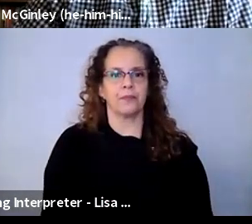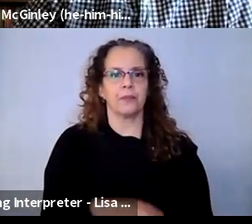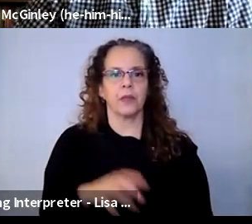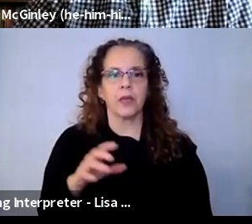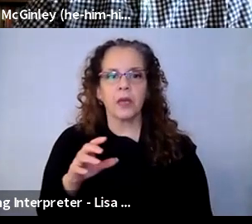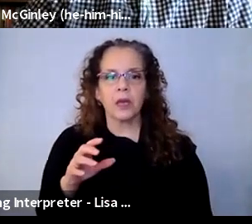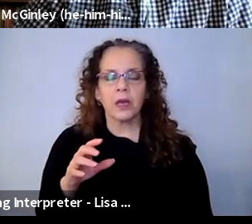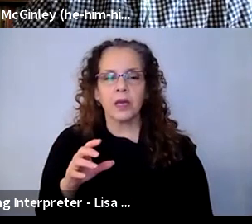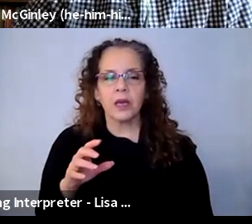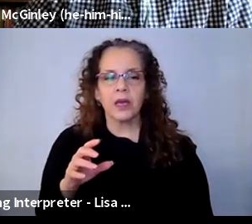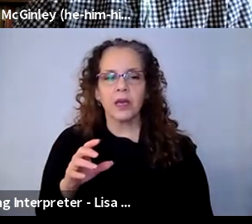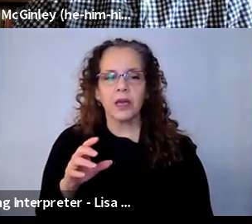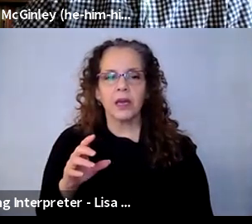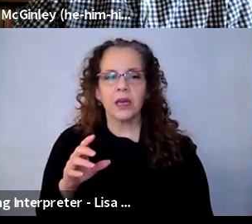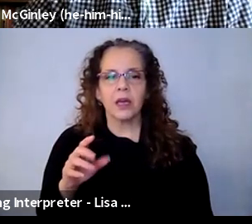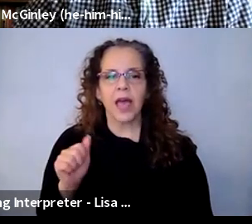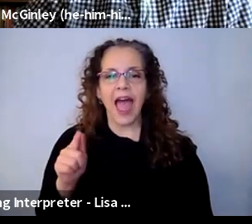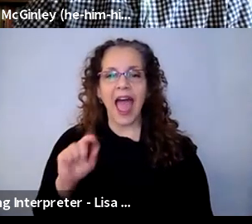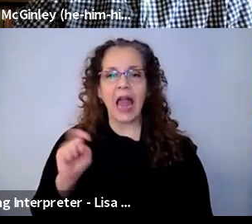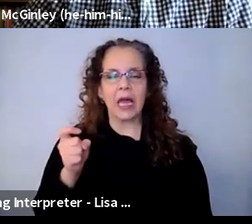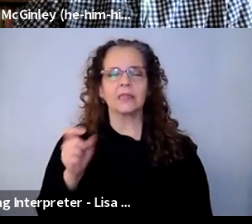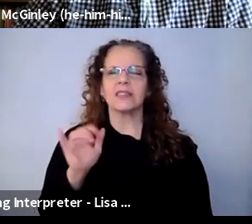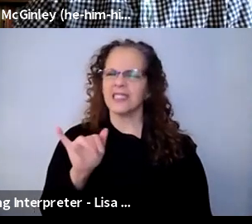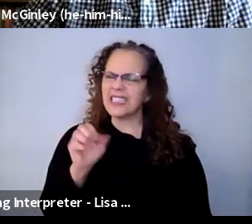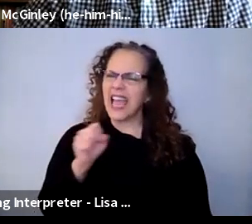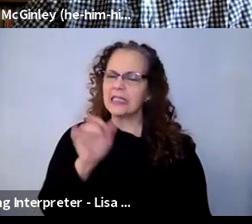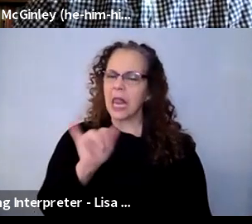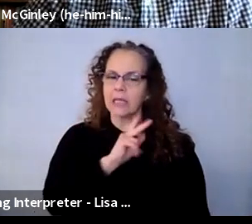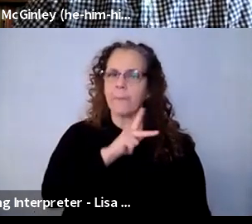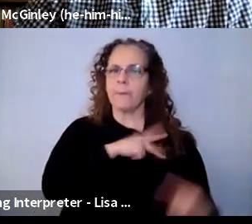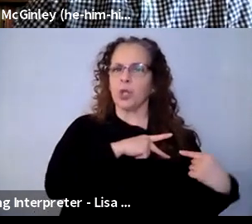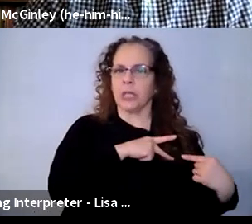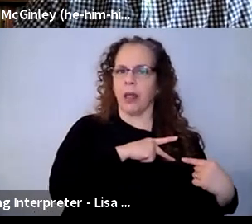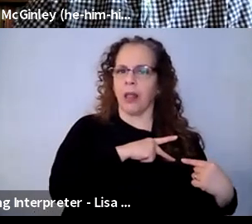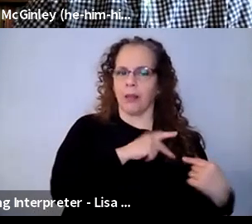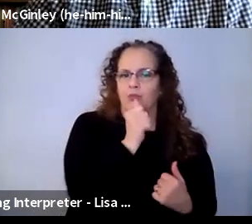Alex Santiago-Jirau: Yeah, I was just gonna say that it's sort of a personal thing. It's like a personal connection for them,